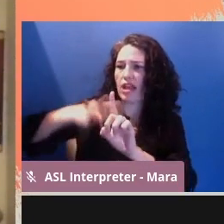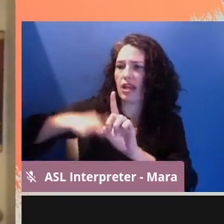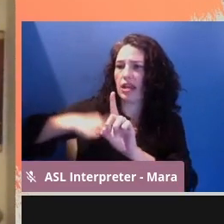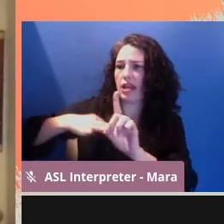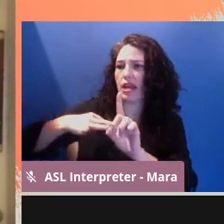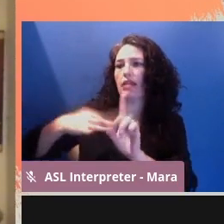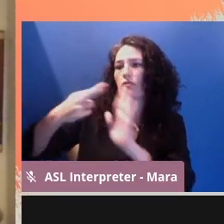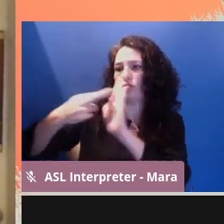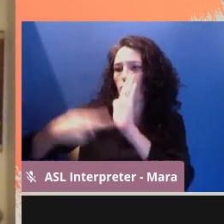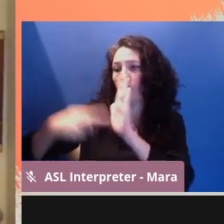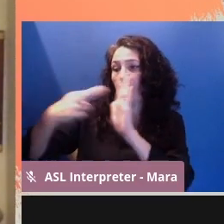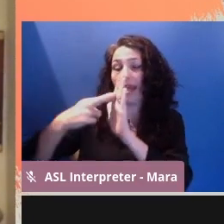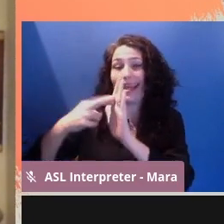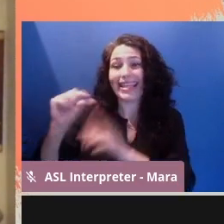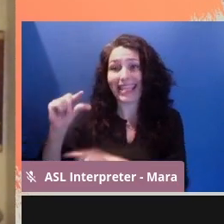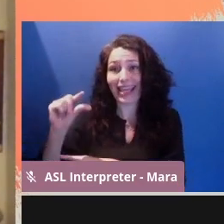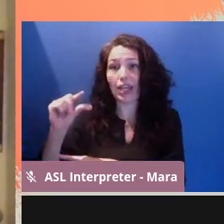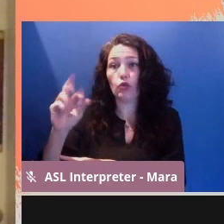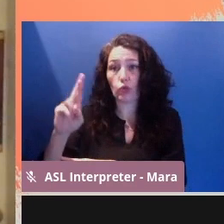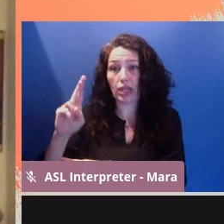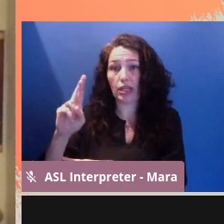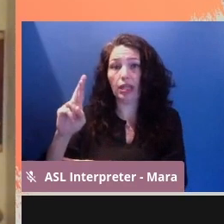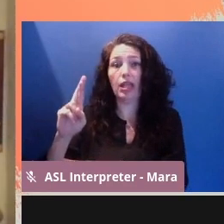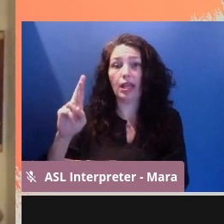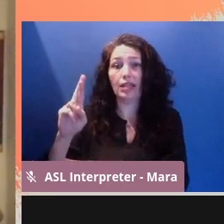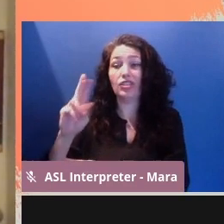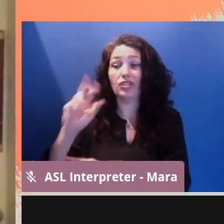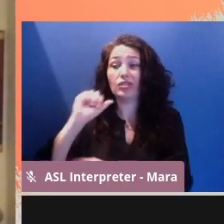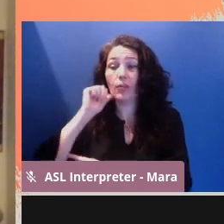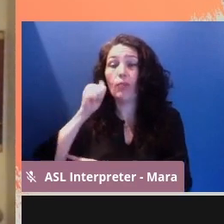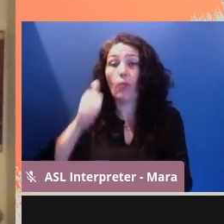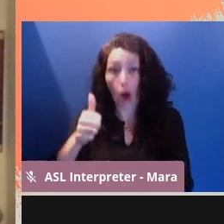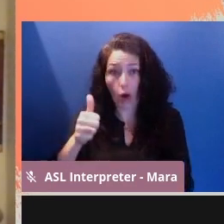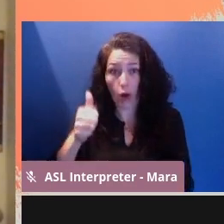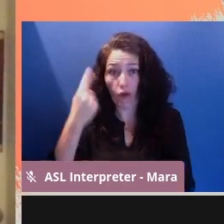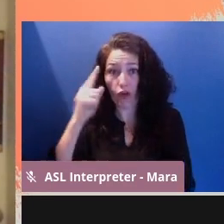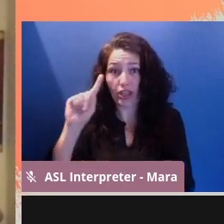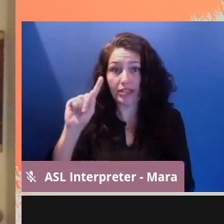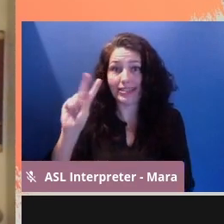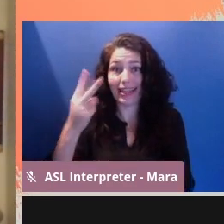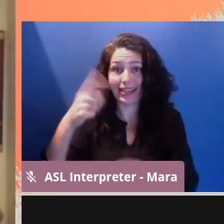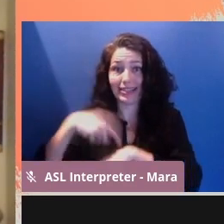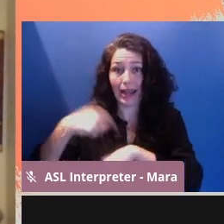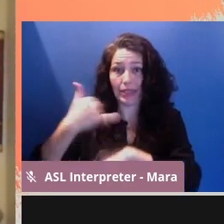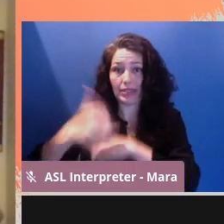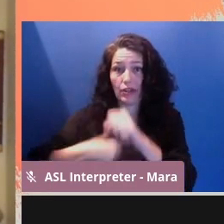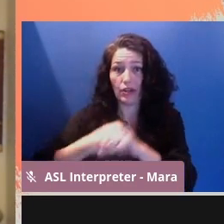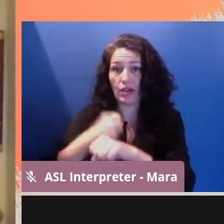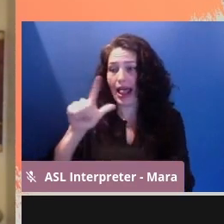And Getting Real is where tomorrow, for the second time this year, Latinx filmmakers will gather to organize